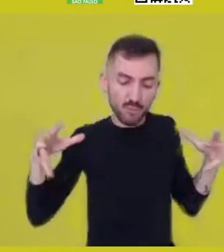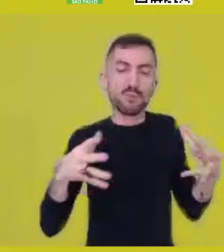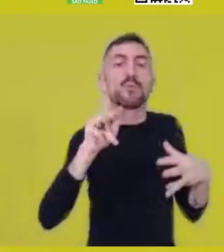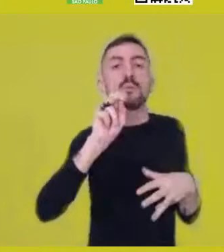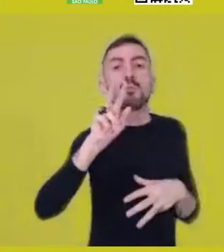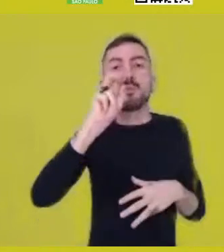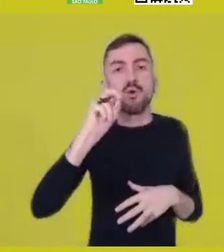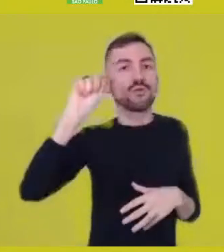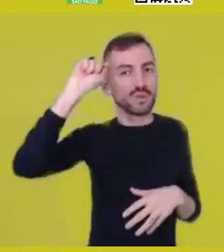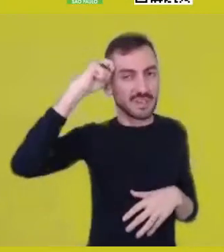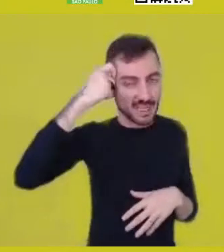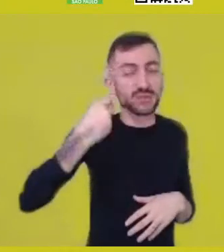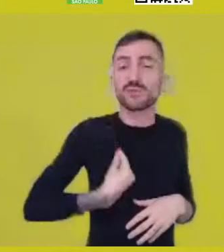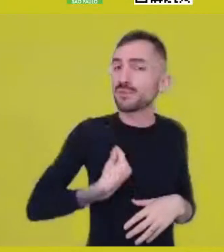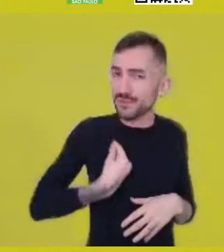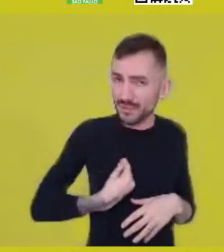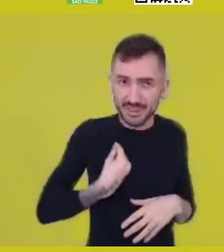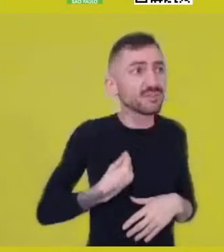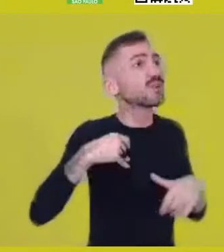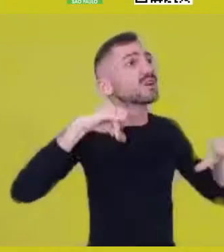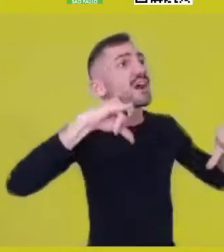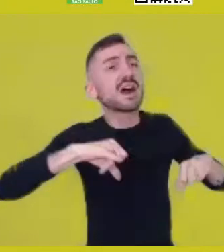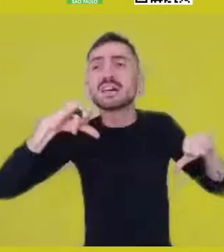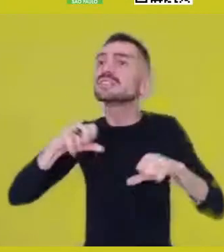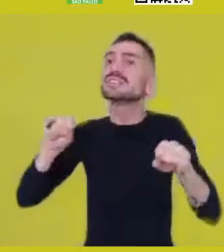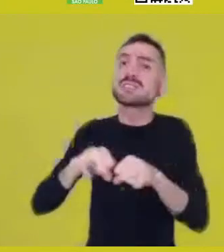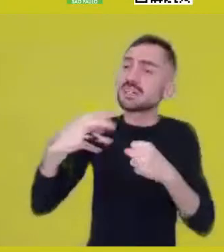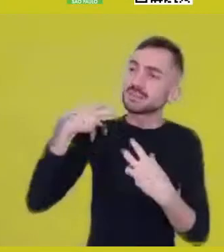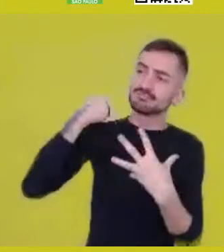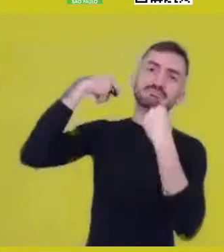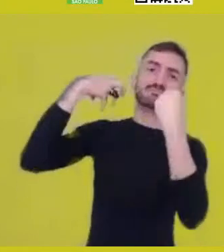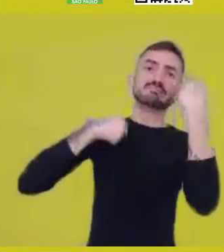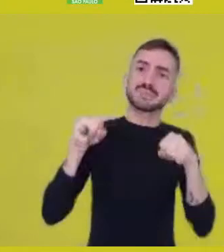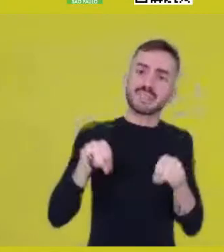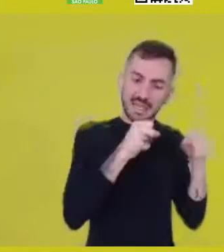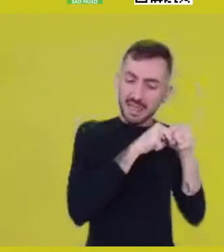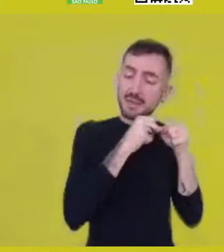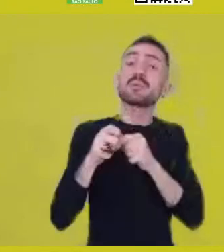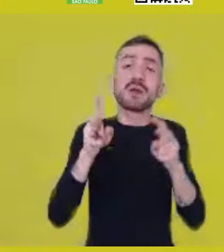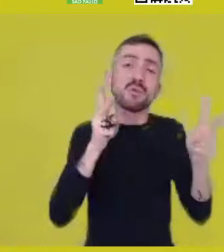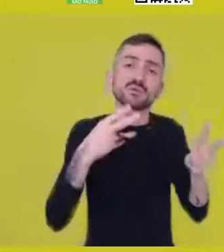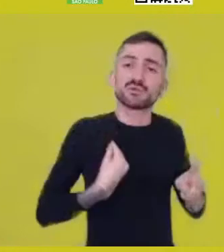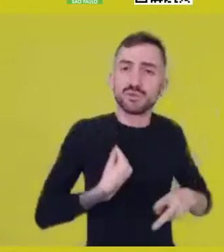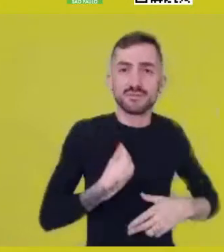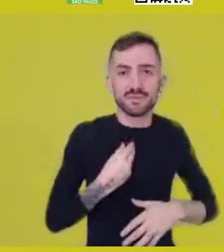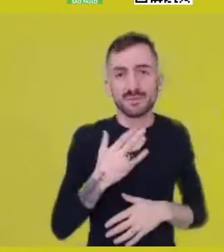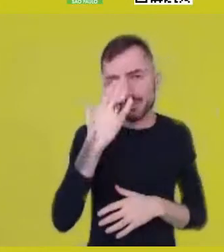in spite of all the debris of colonialism. Hotep, gratefulness. Hotep.